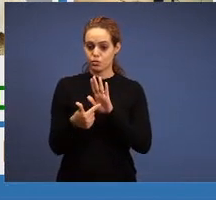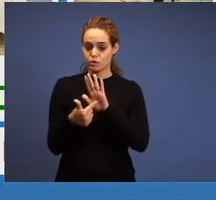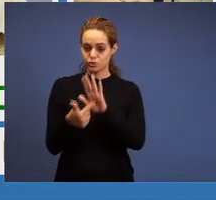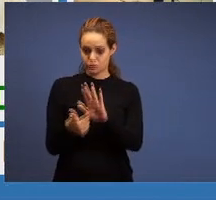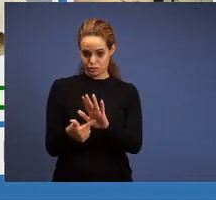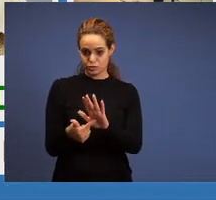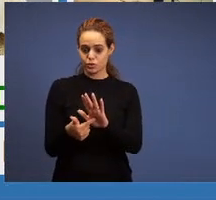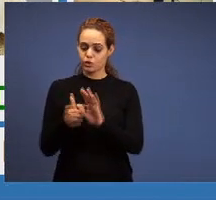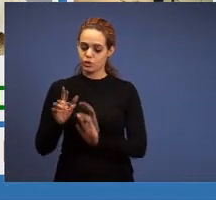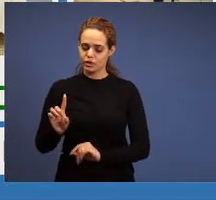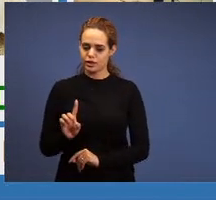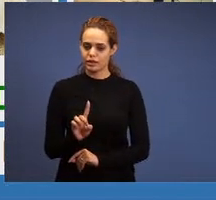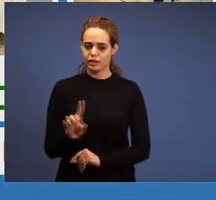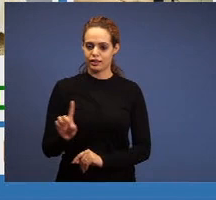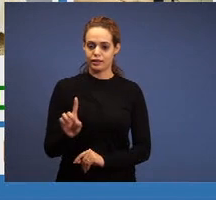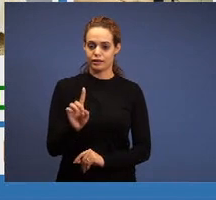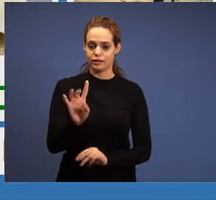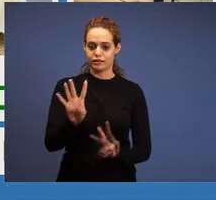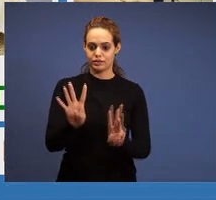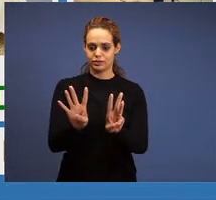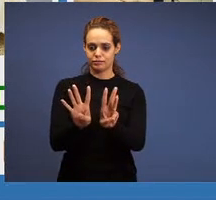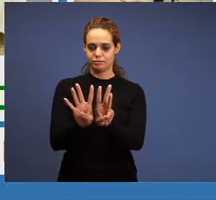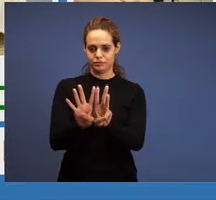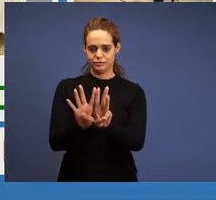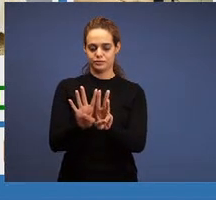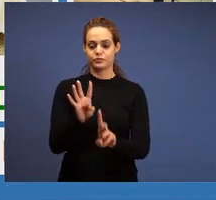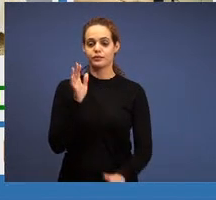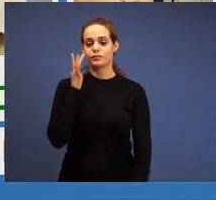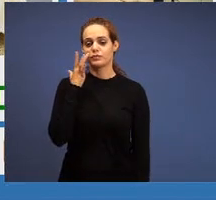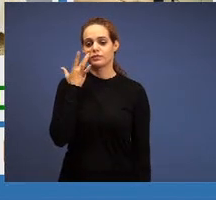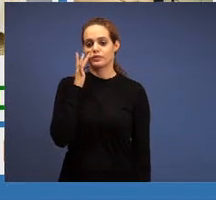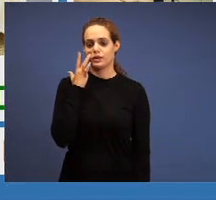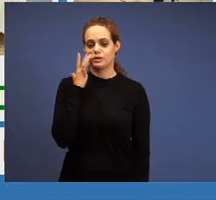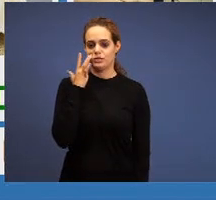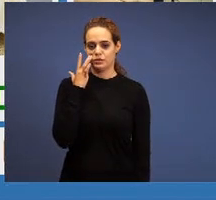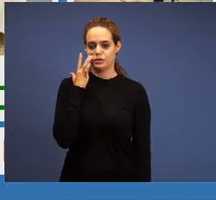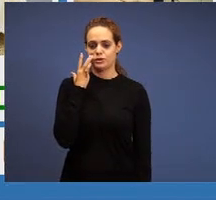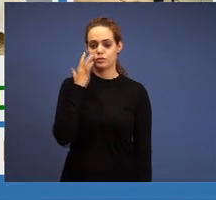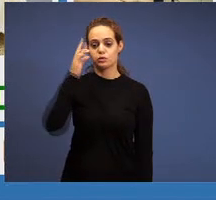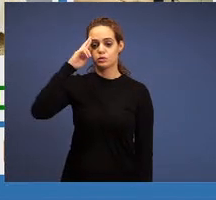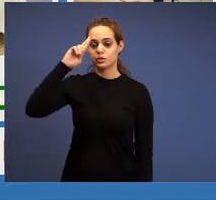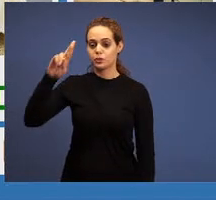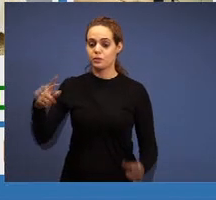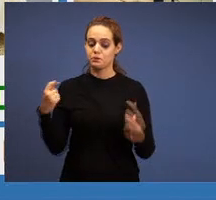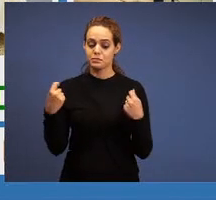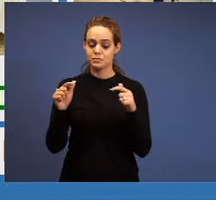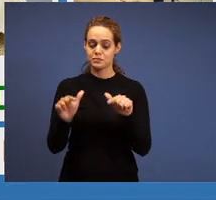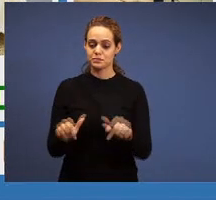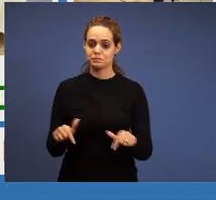He knew, He was in here, He was seeing, He had to act, now it entered once again a